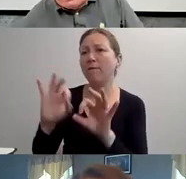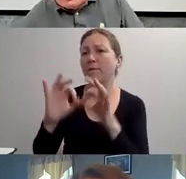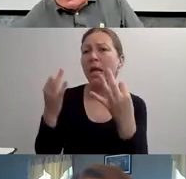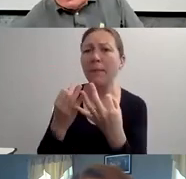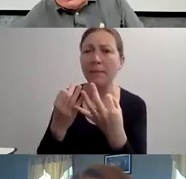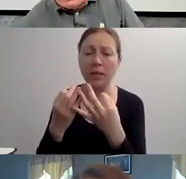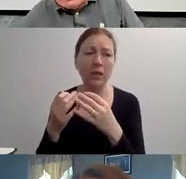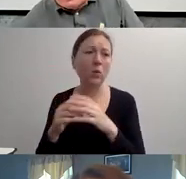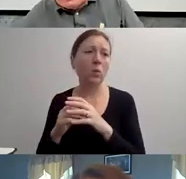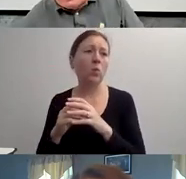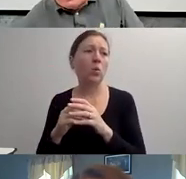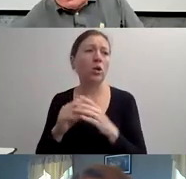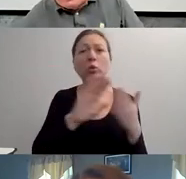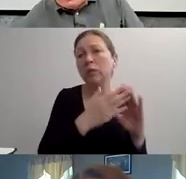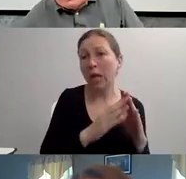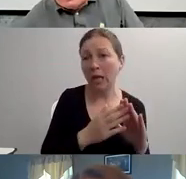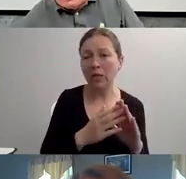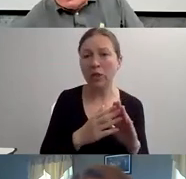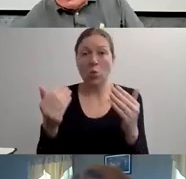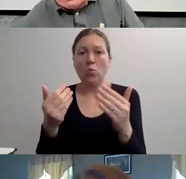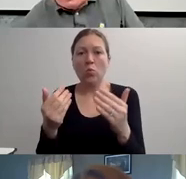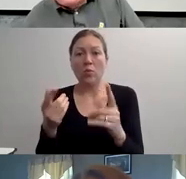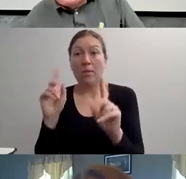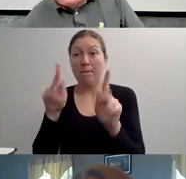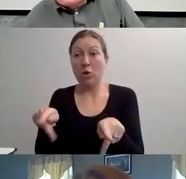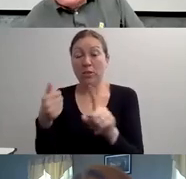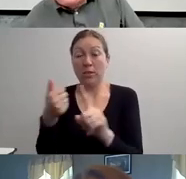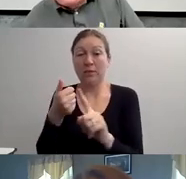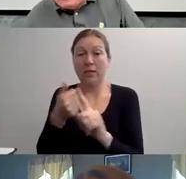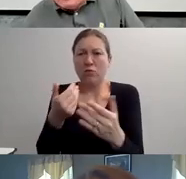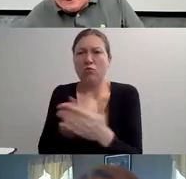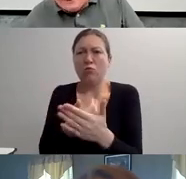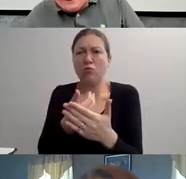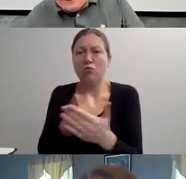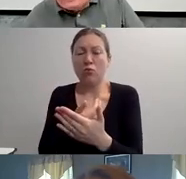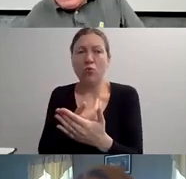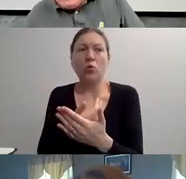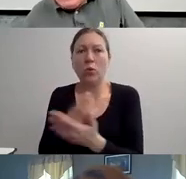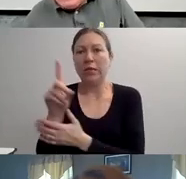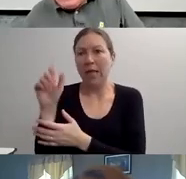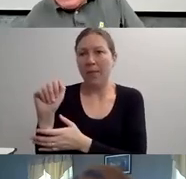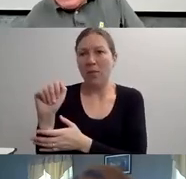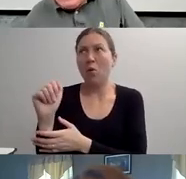THE VERY LAST CARICATURE I WANT TO TALK ABOUT IS WHAT I CALL THE AFTER SCHOOL SPECIAL.